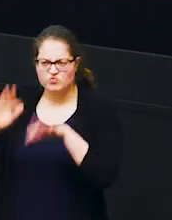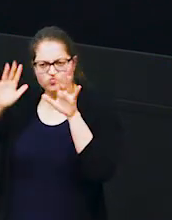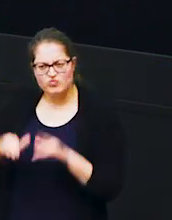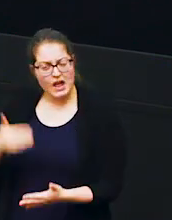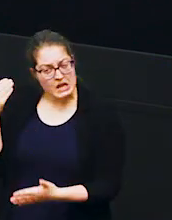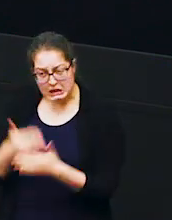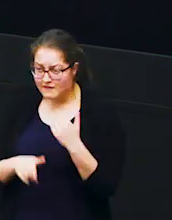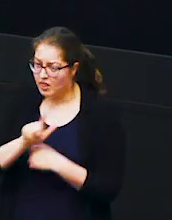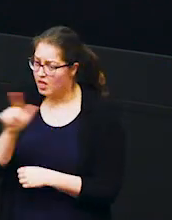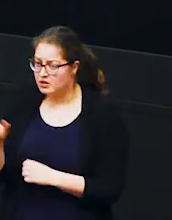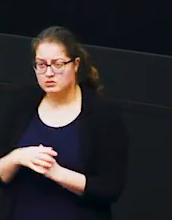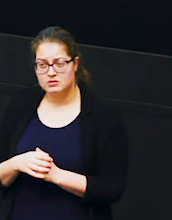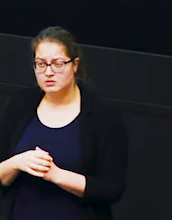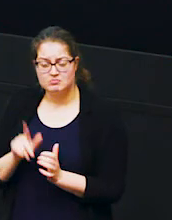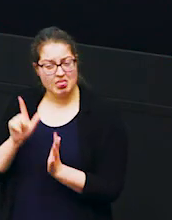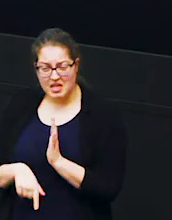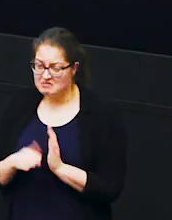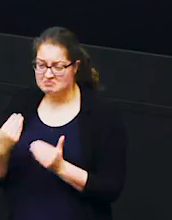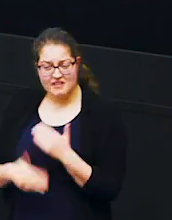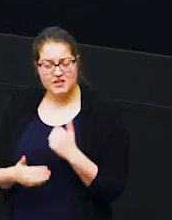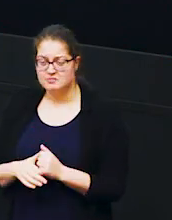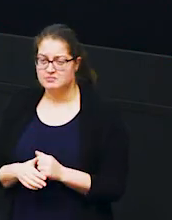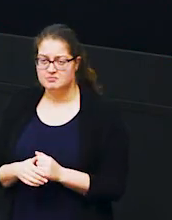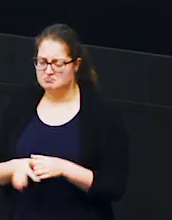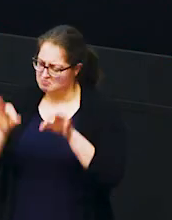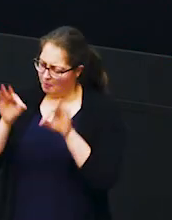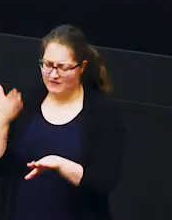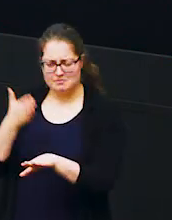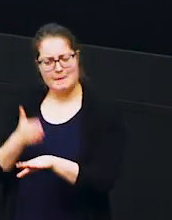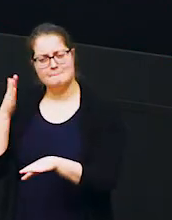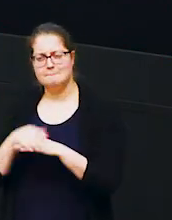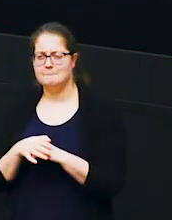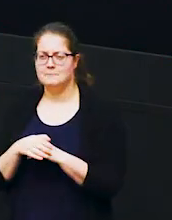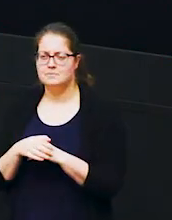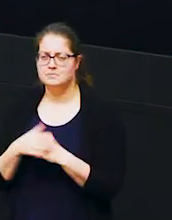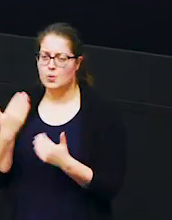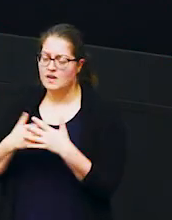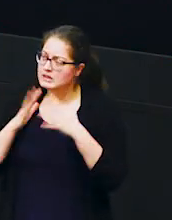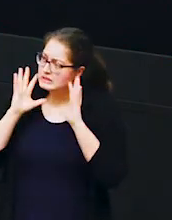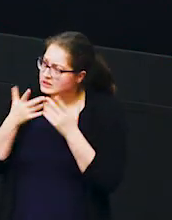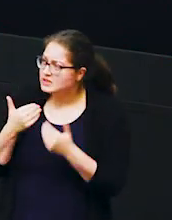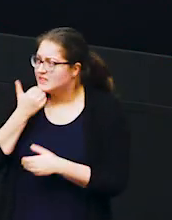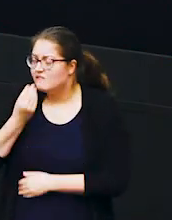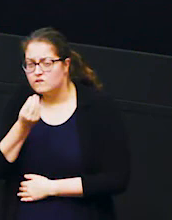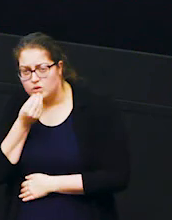late they always came perfectly on time we never worried about not having enough food or water to